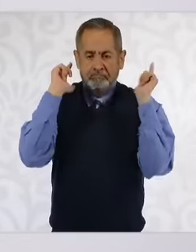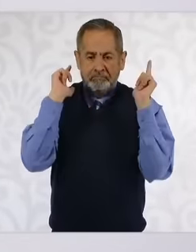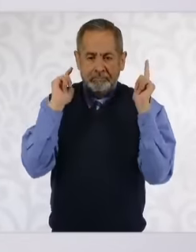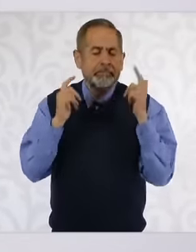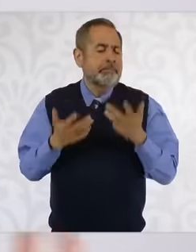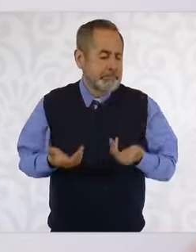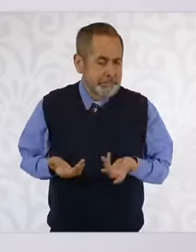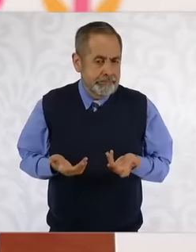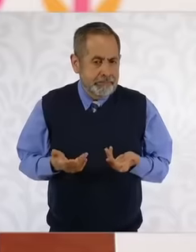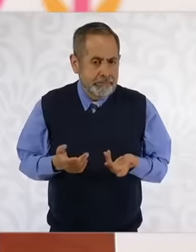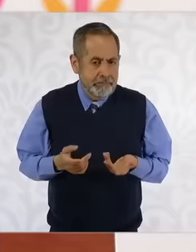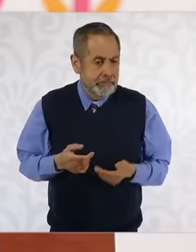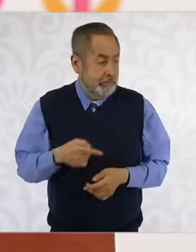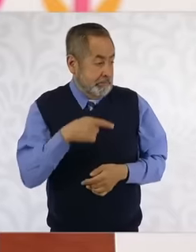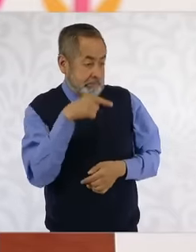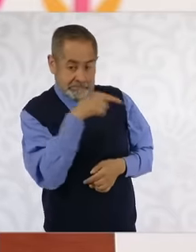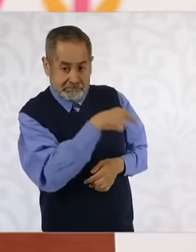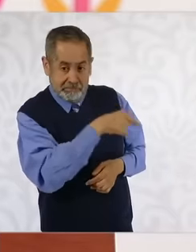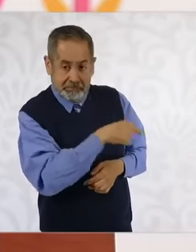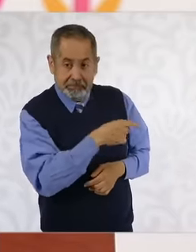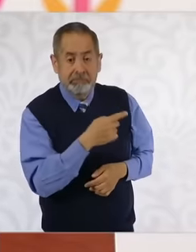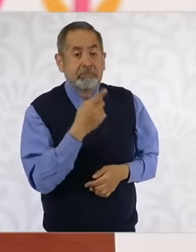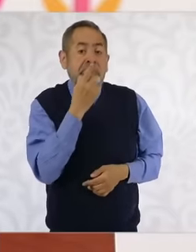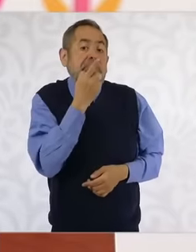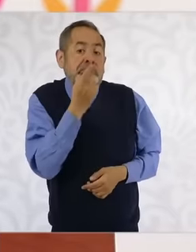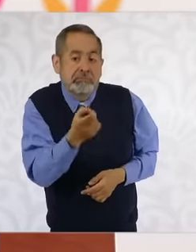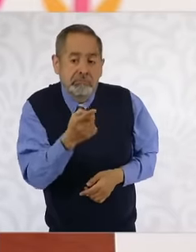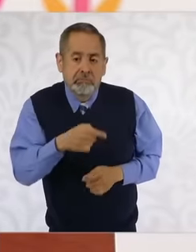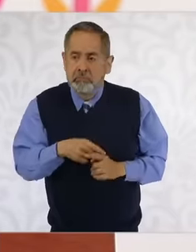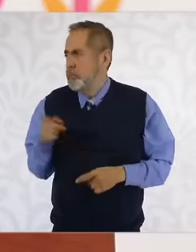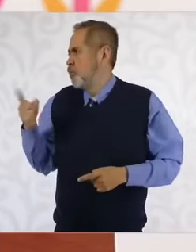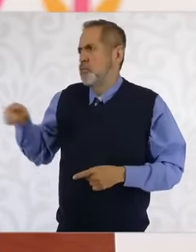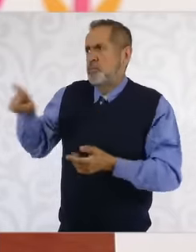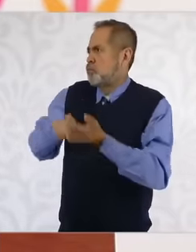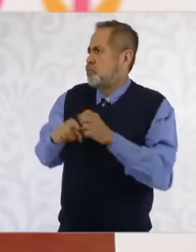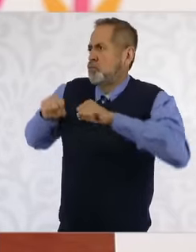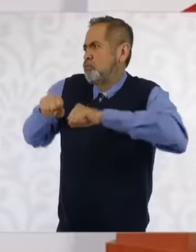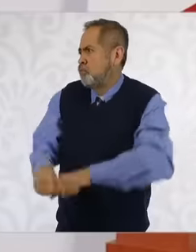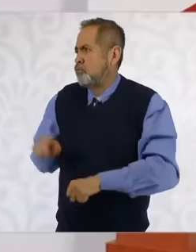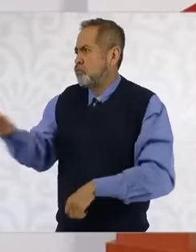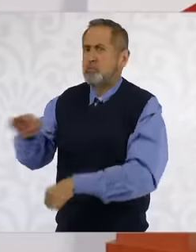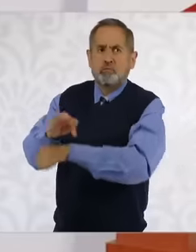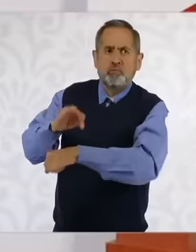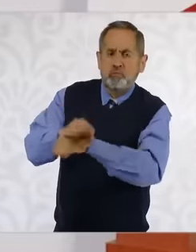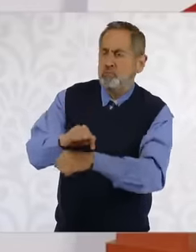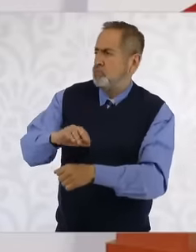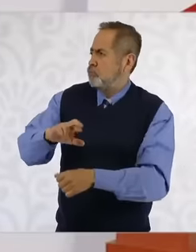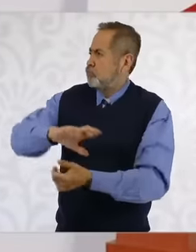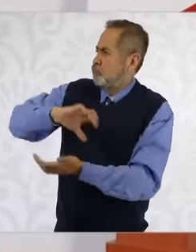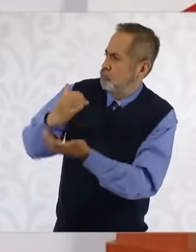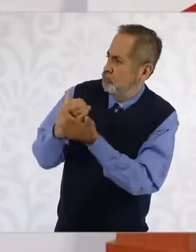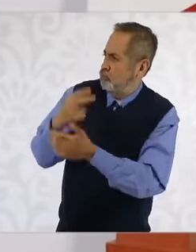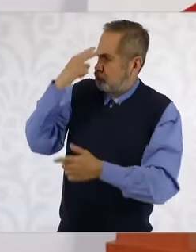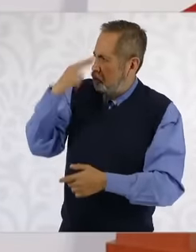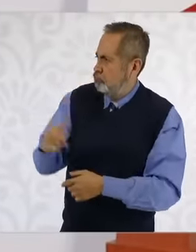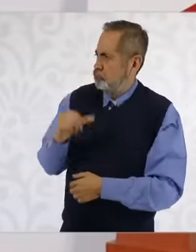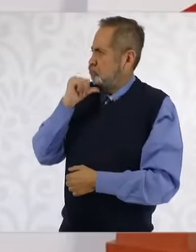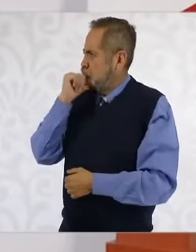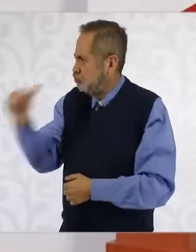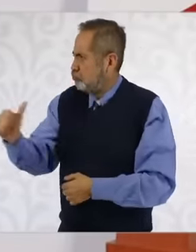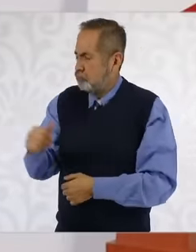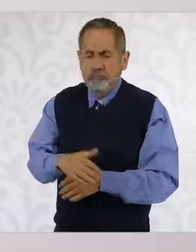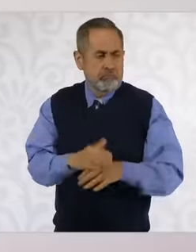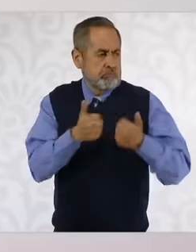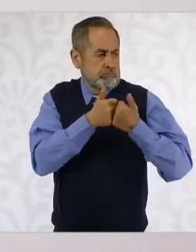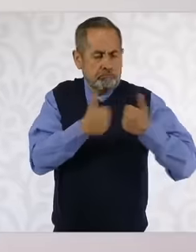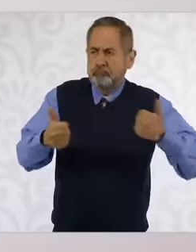to be authoritarianism, which does not defend the Republic, the division of powers, the other